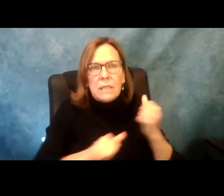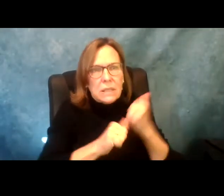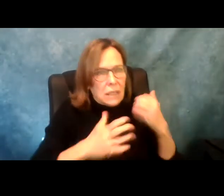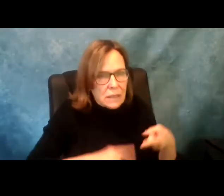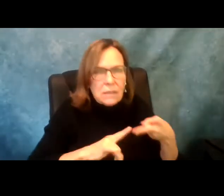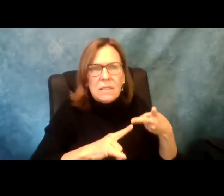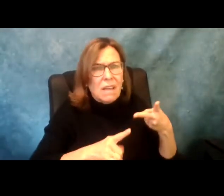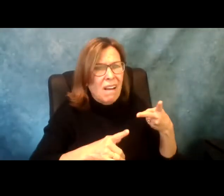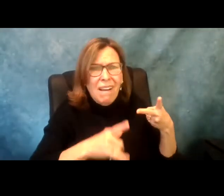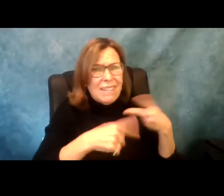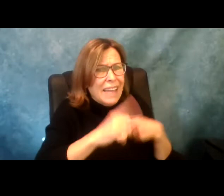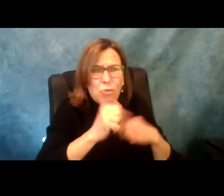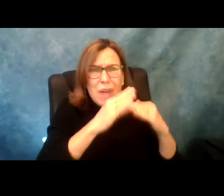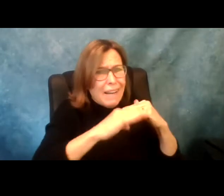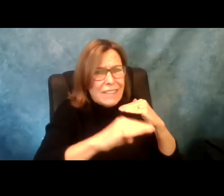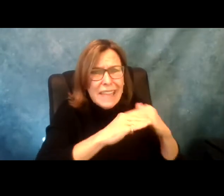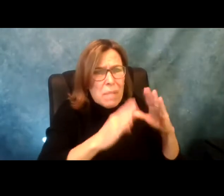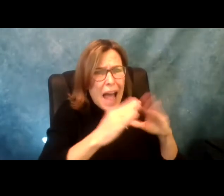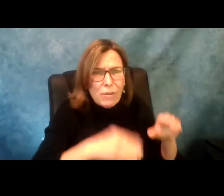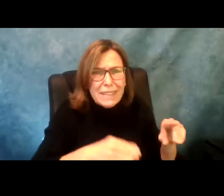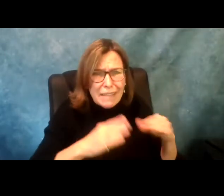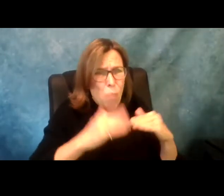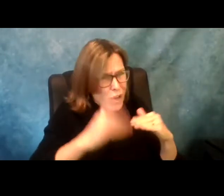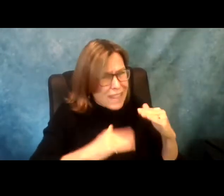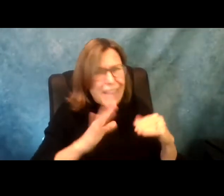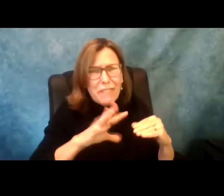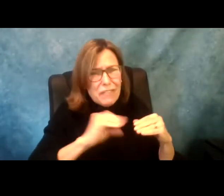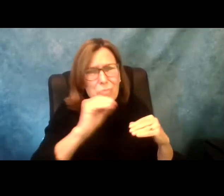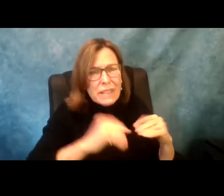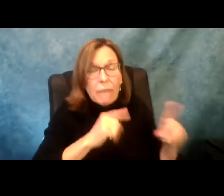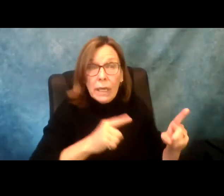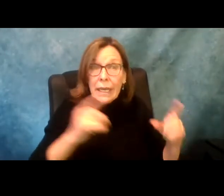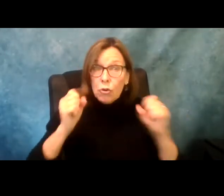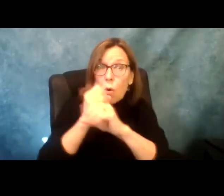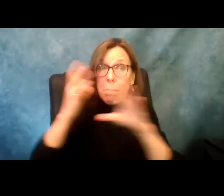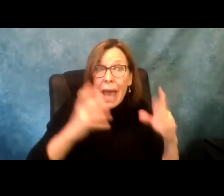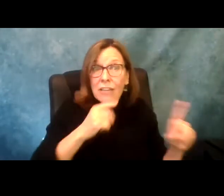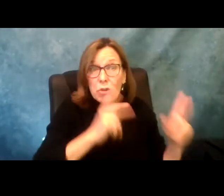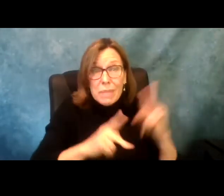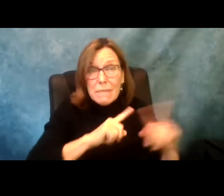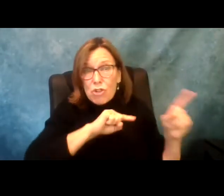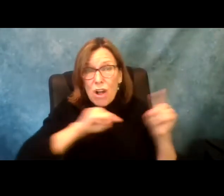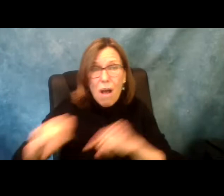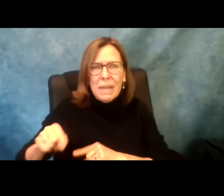of our lives. And yet half of them are on public assistance. Almost half of them do not have stable housing. And